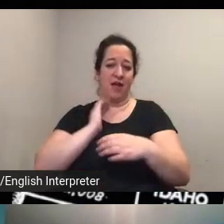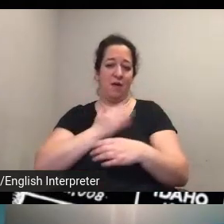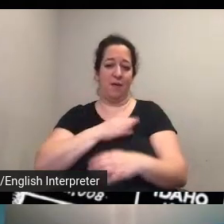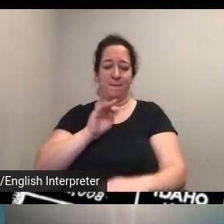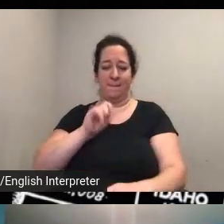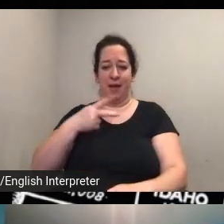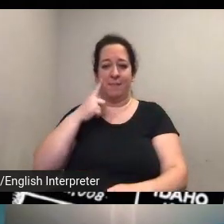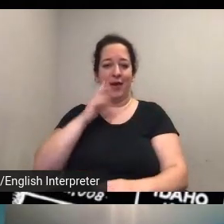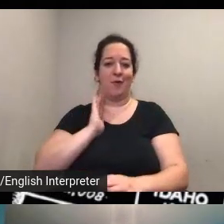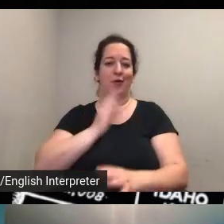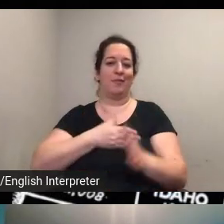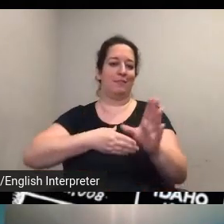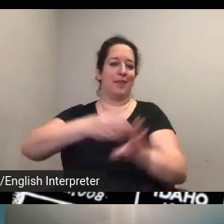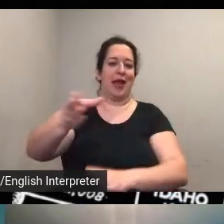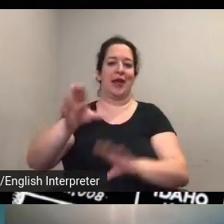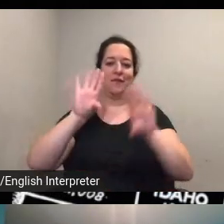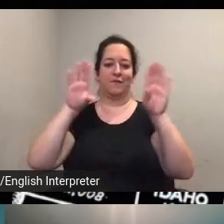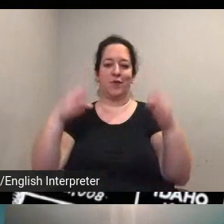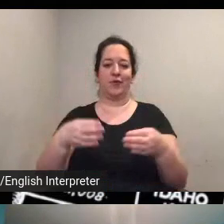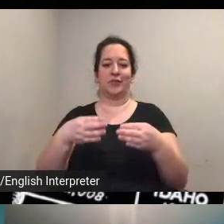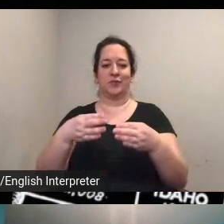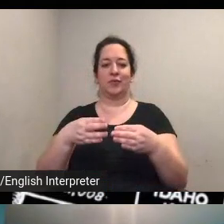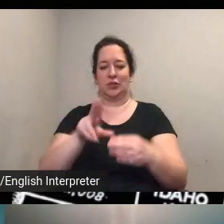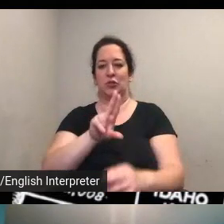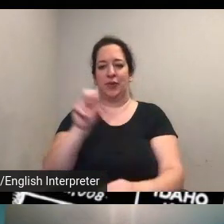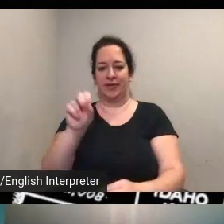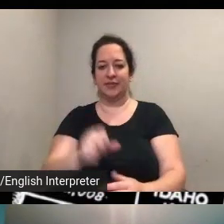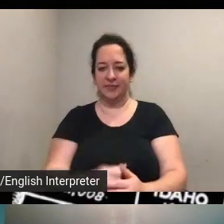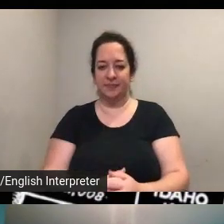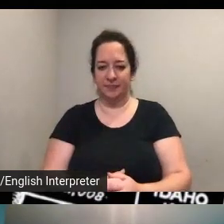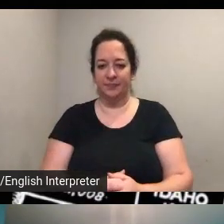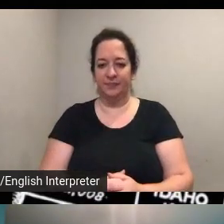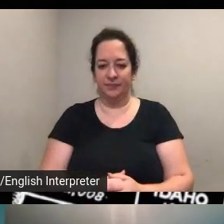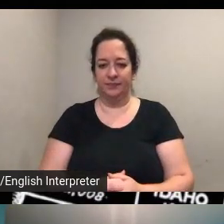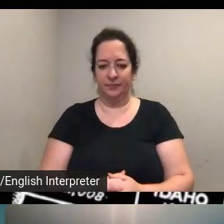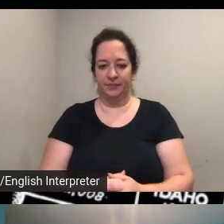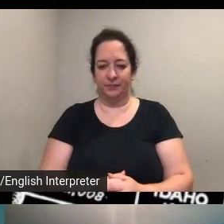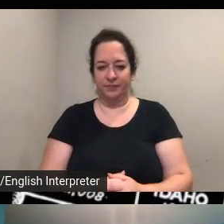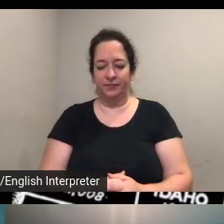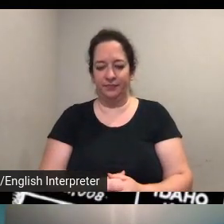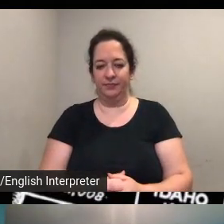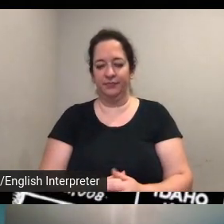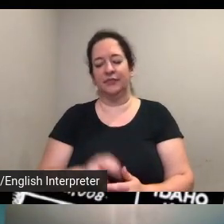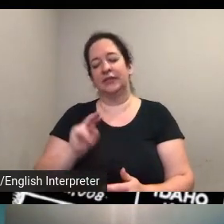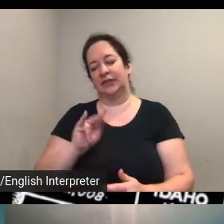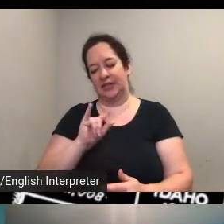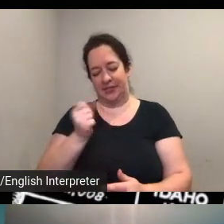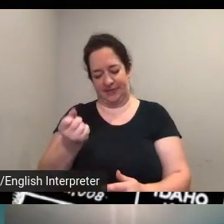the yeah the u.s got it okay and um we also have a